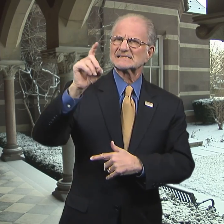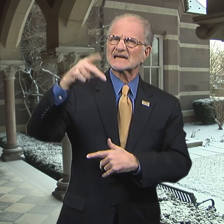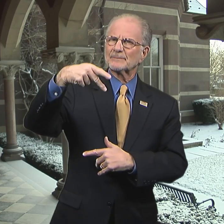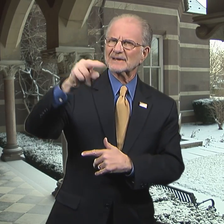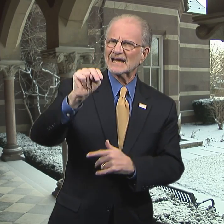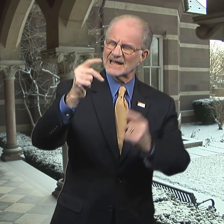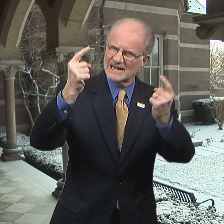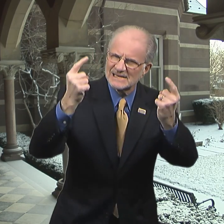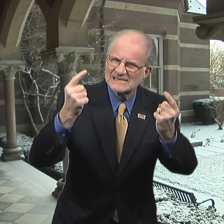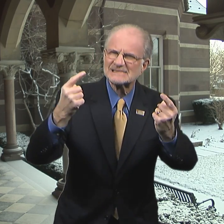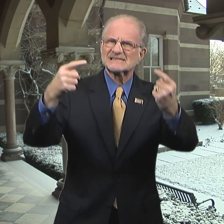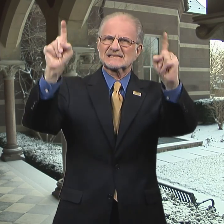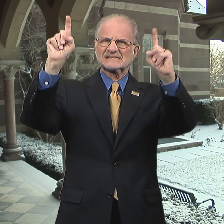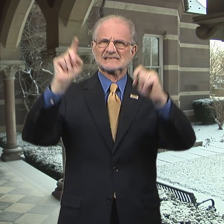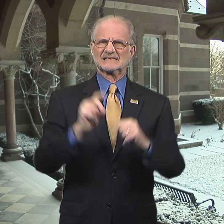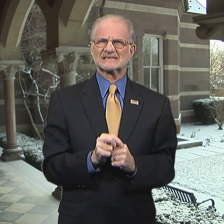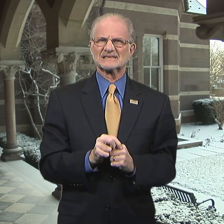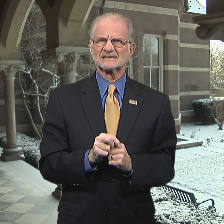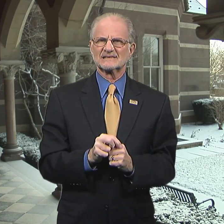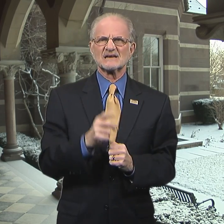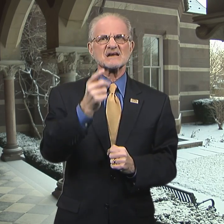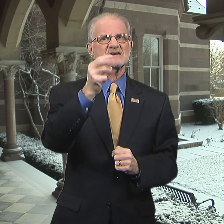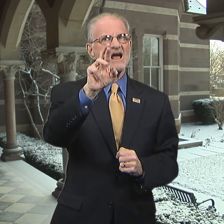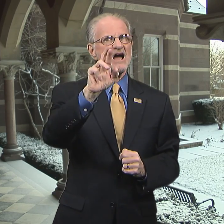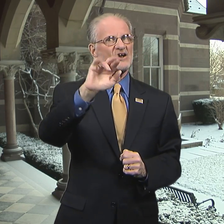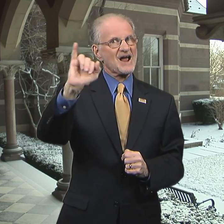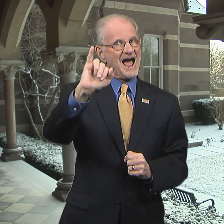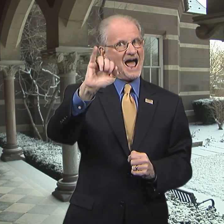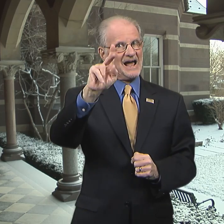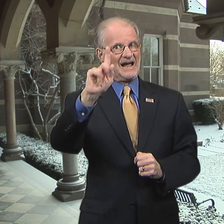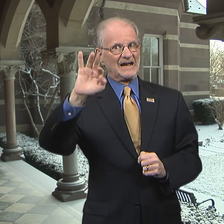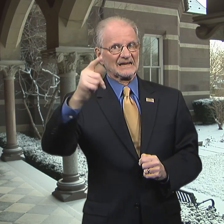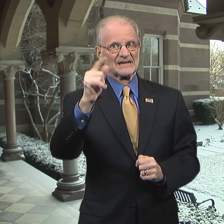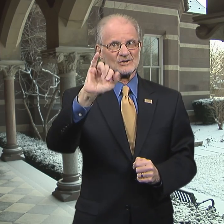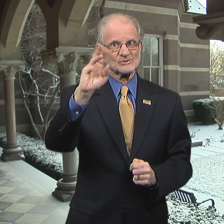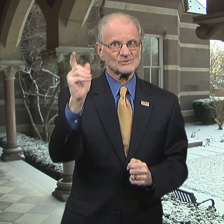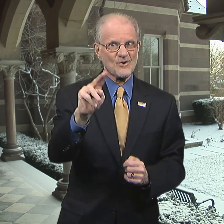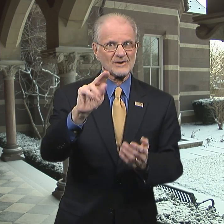After eight days, DPN succeeded. Dr. I. King Jordan